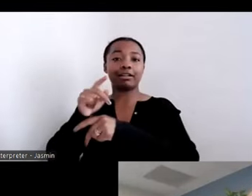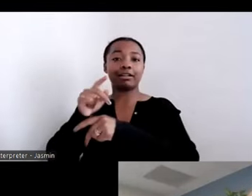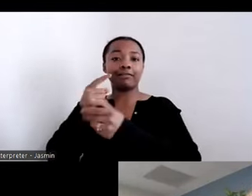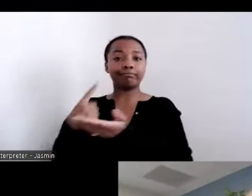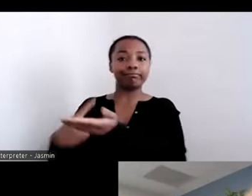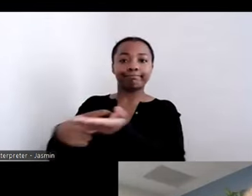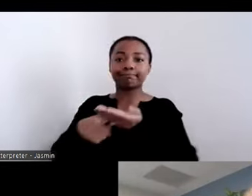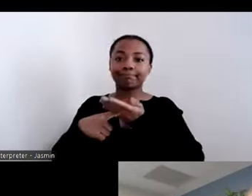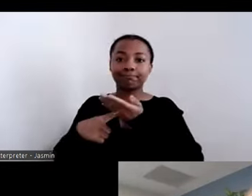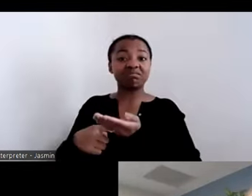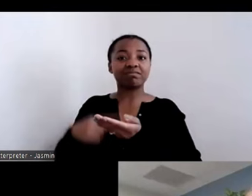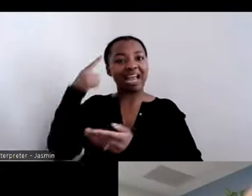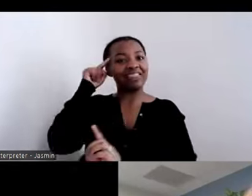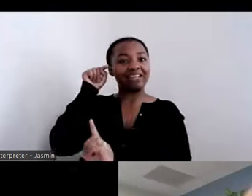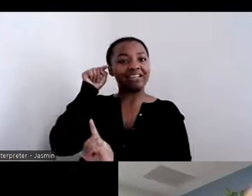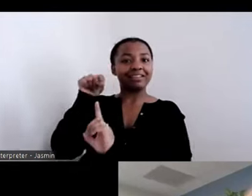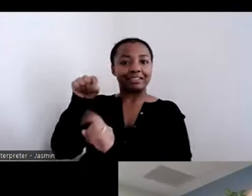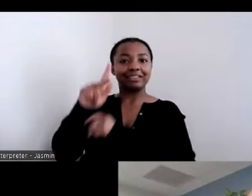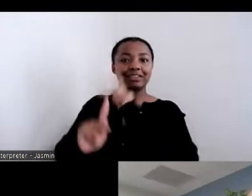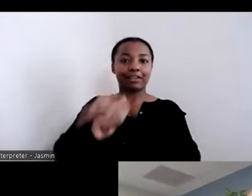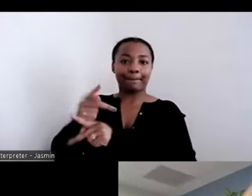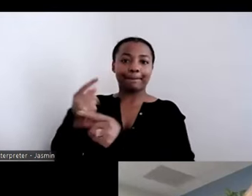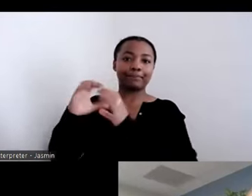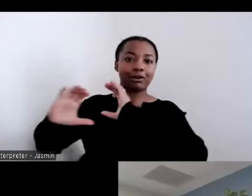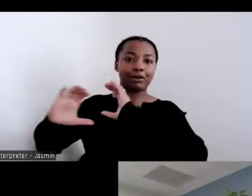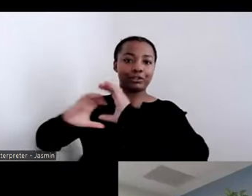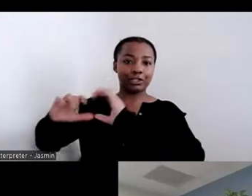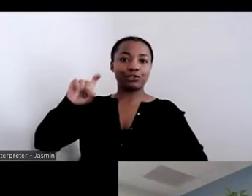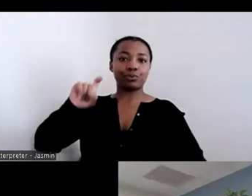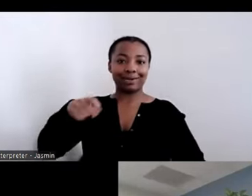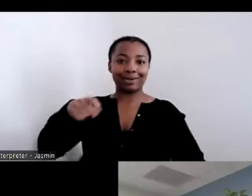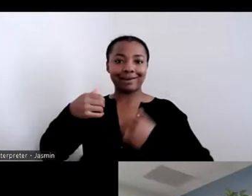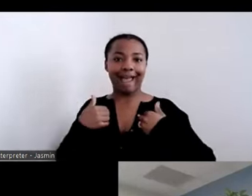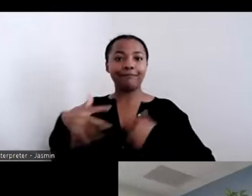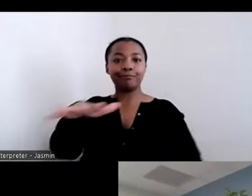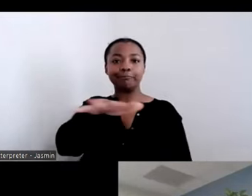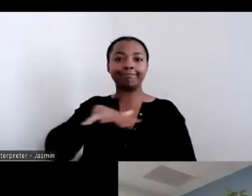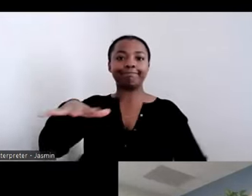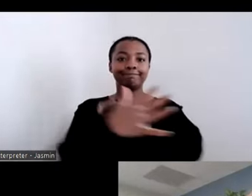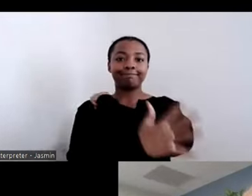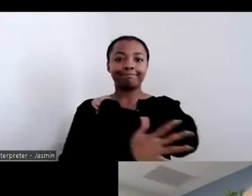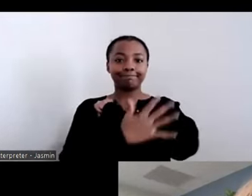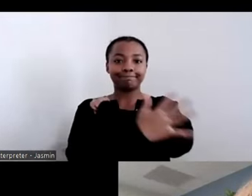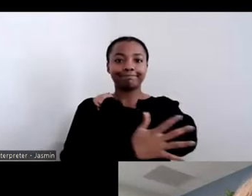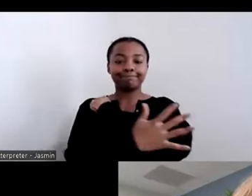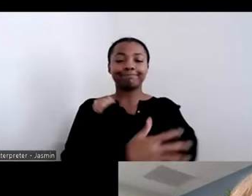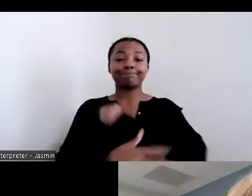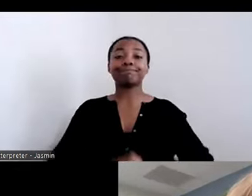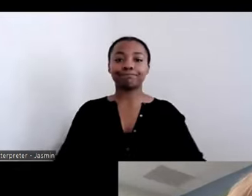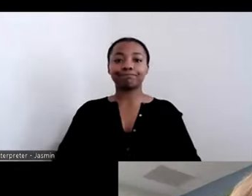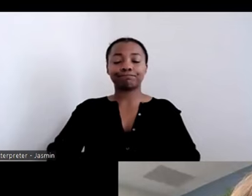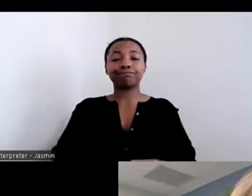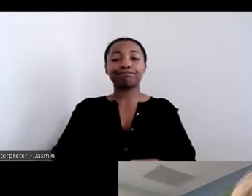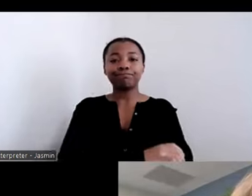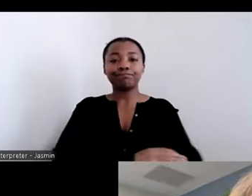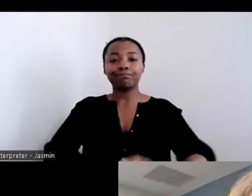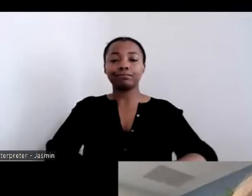conversation we need to be having nationally. Even as people were putting their